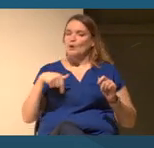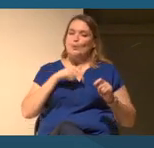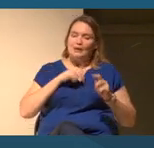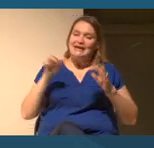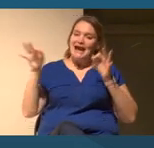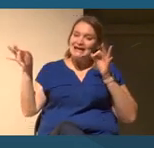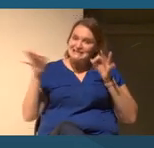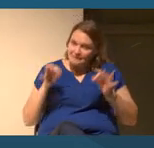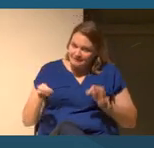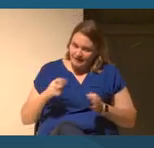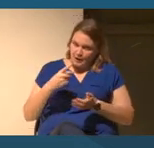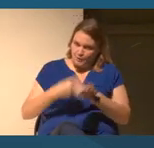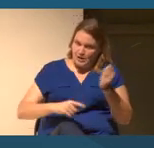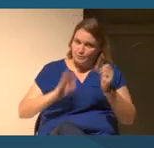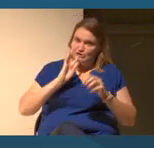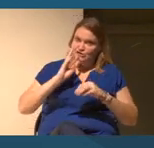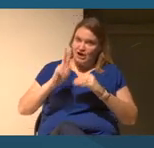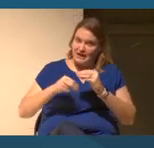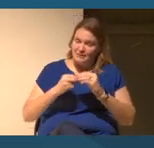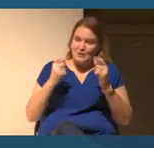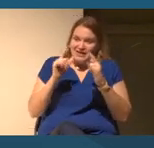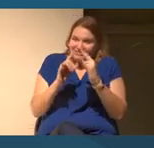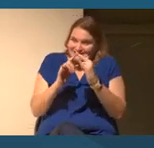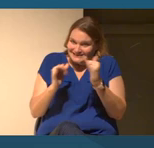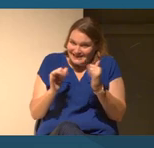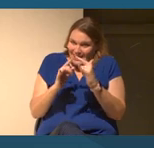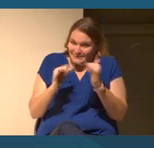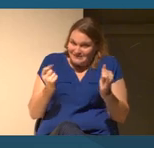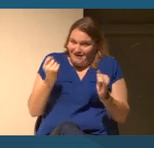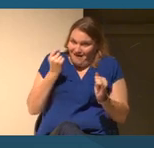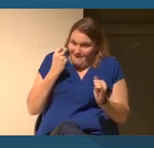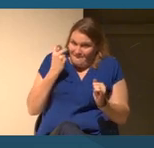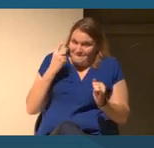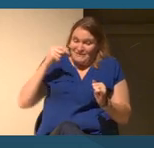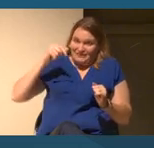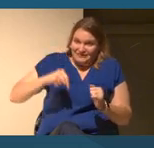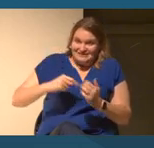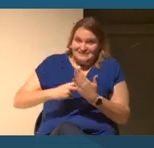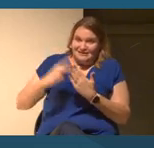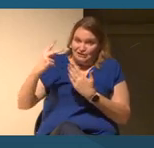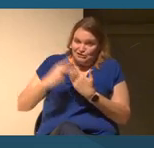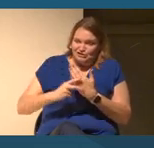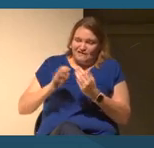But in the same process, this entire program, this initiative is about communicating with